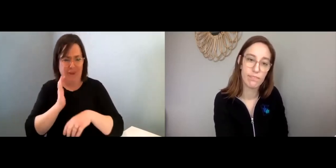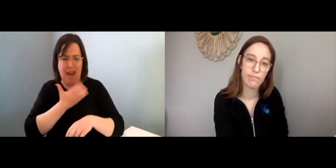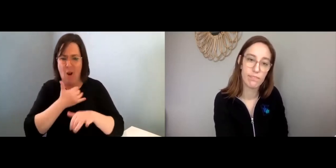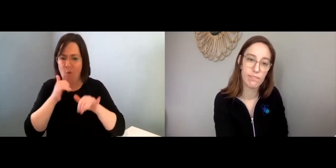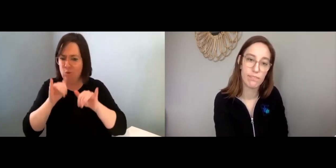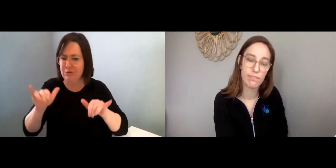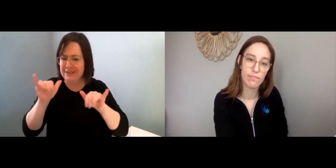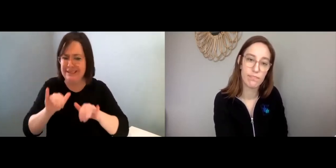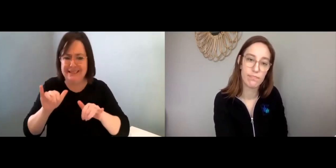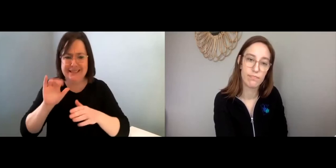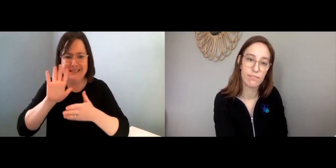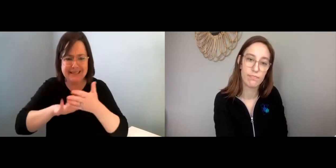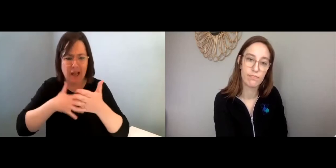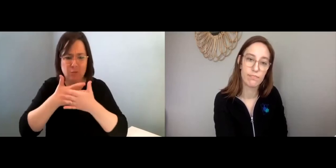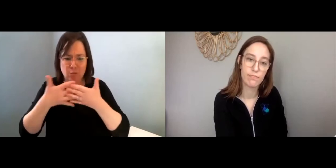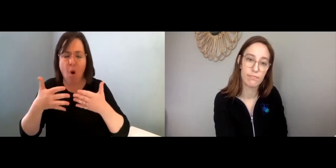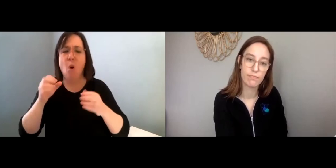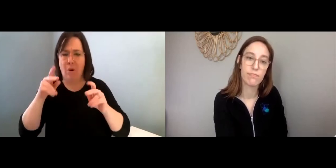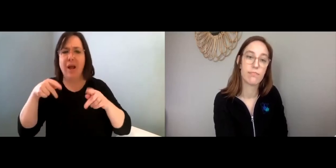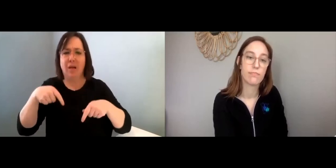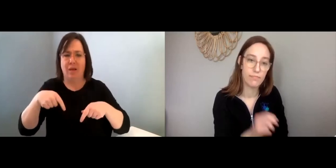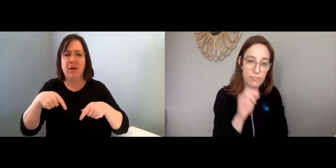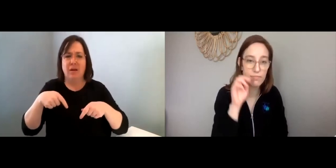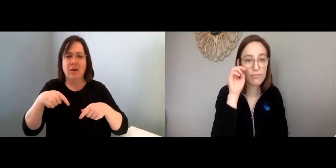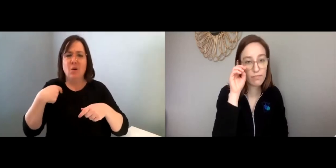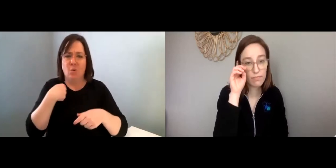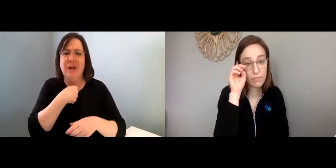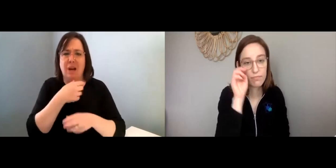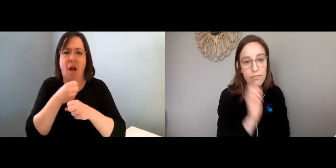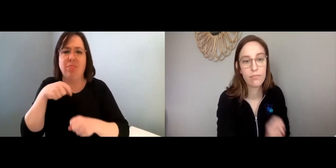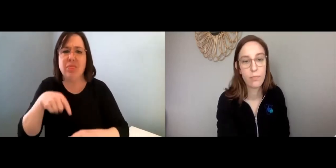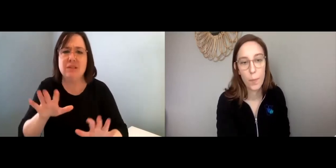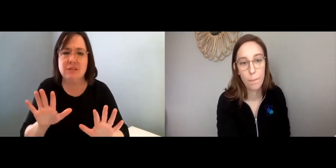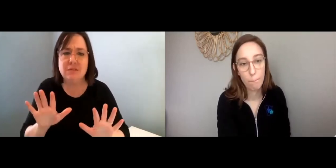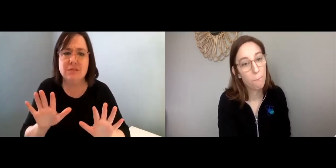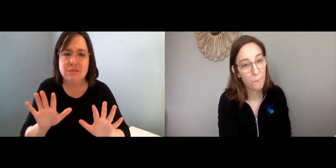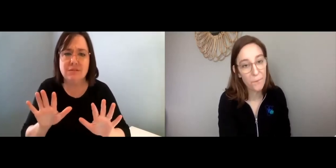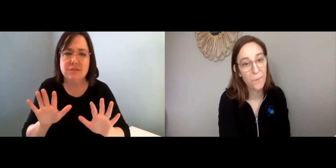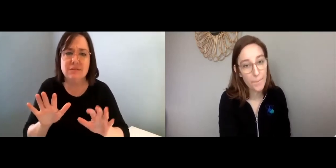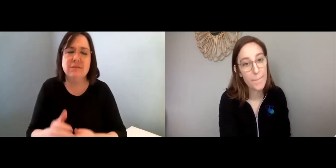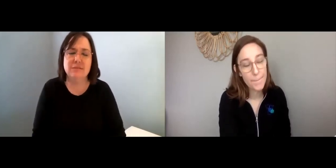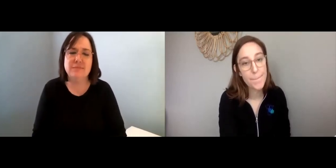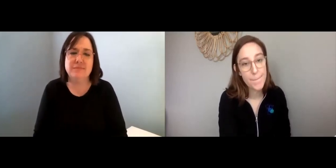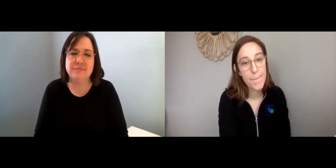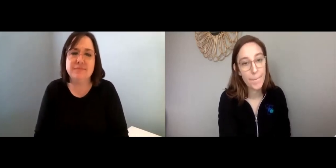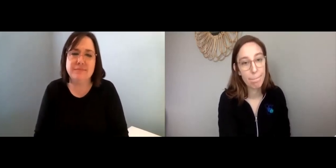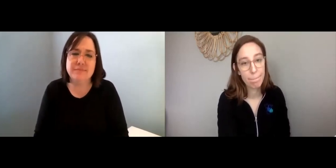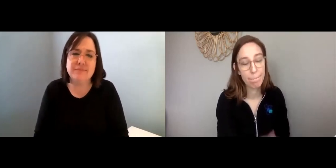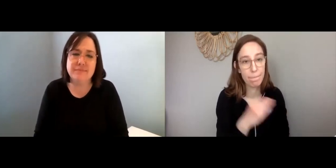And you can set up your own routine and schedule, which can help you to know that you got this.